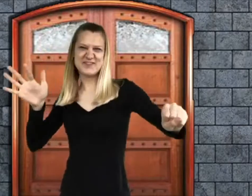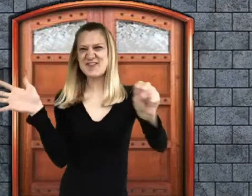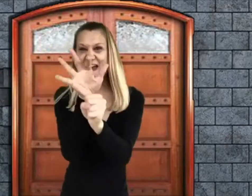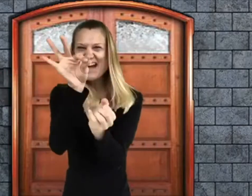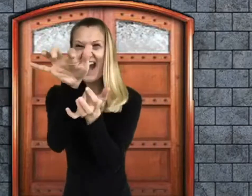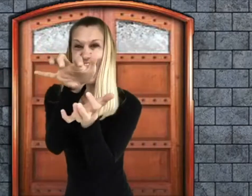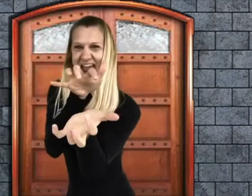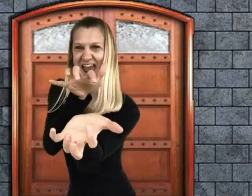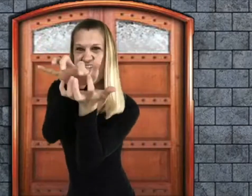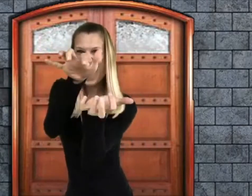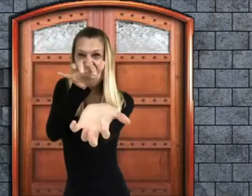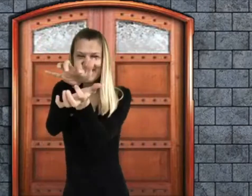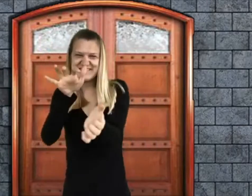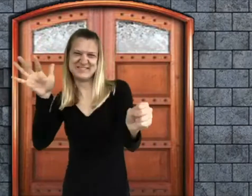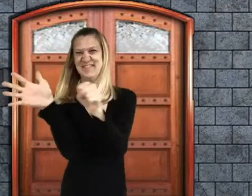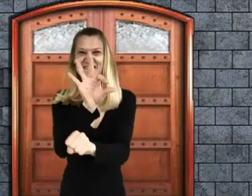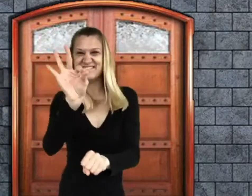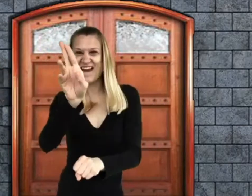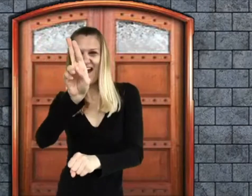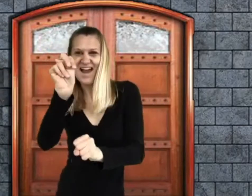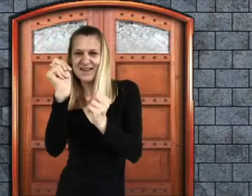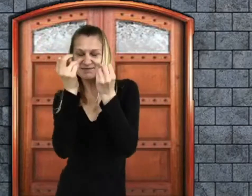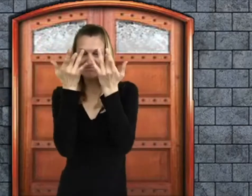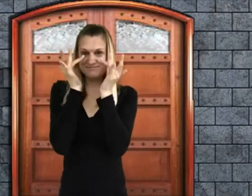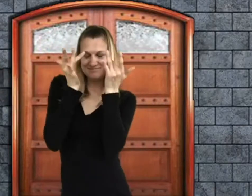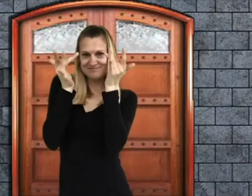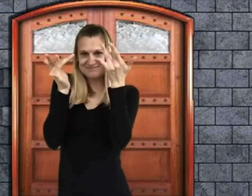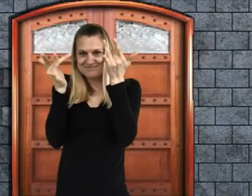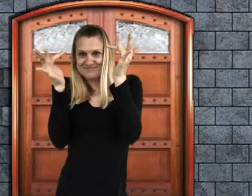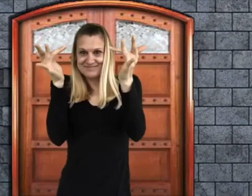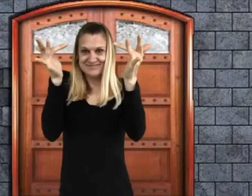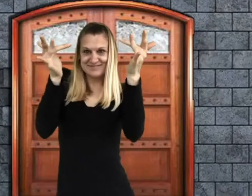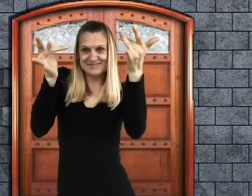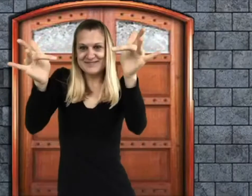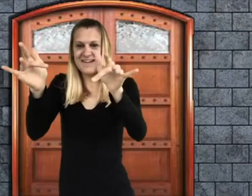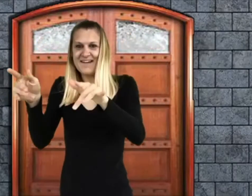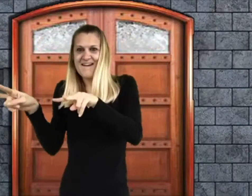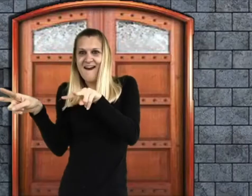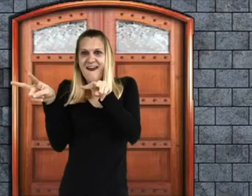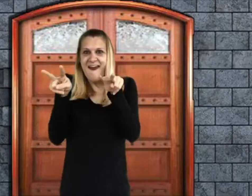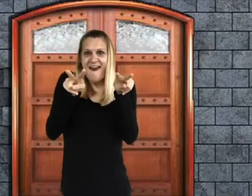The whole face, in fact, was alight with fun and laughter.